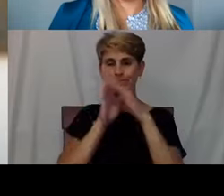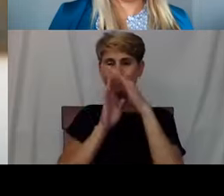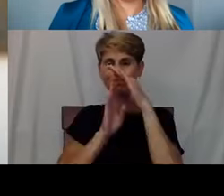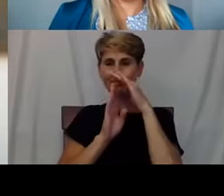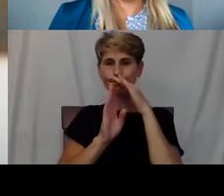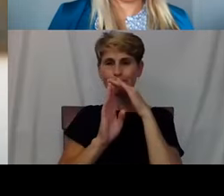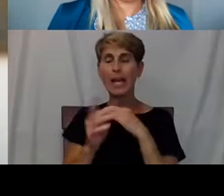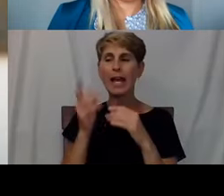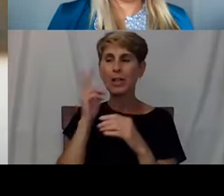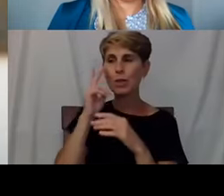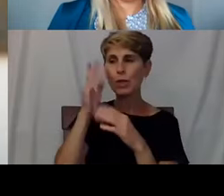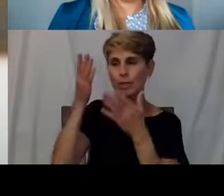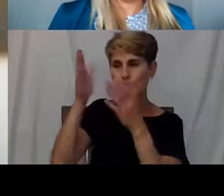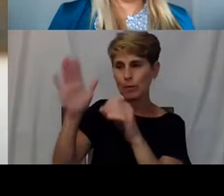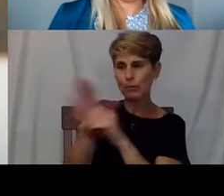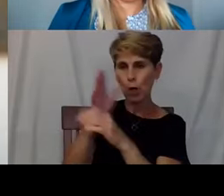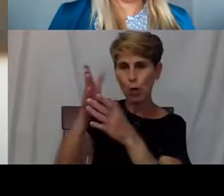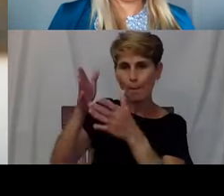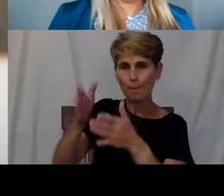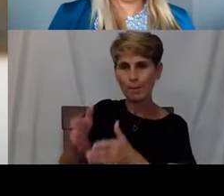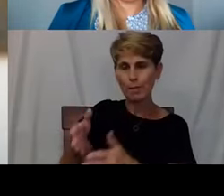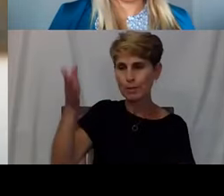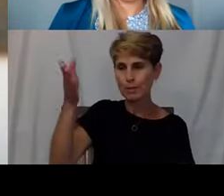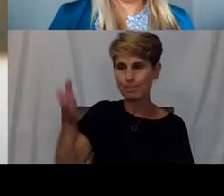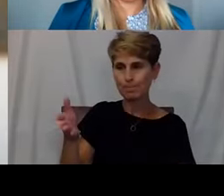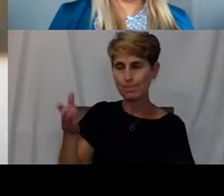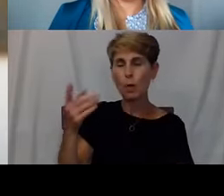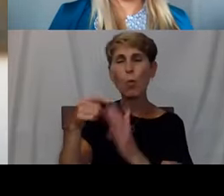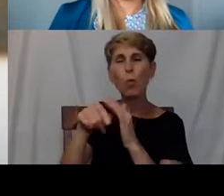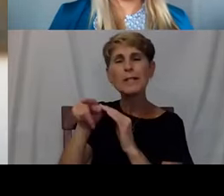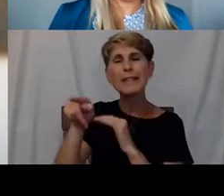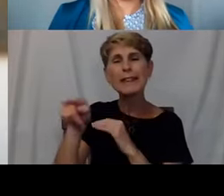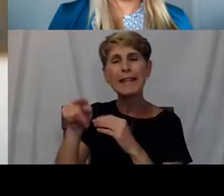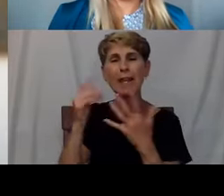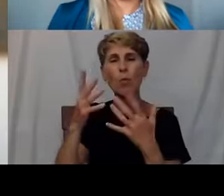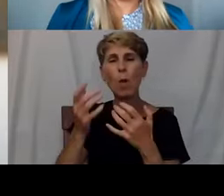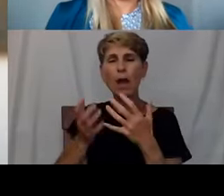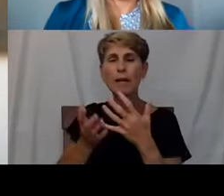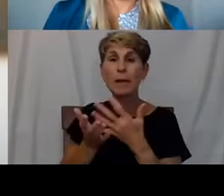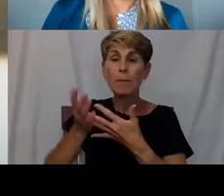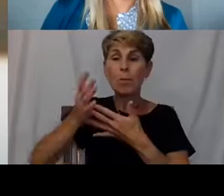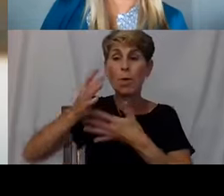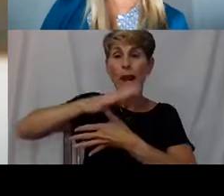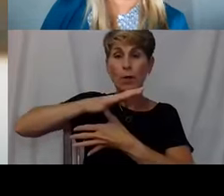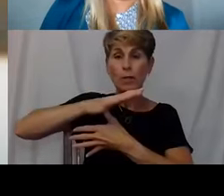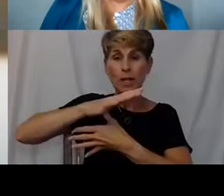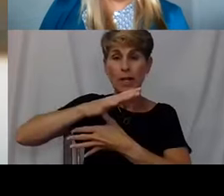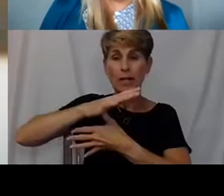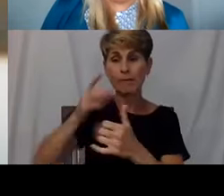and what are their needs, what do they wanna prioritize first? And working on that with a team